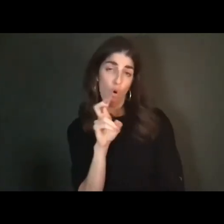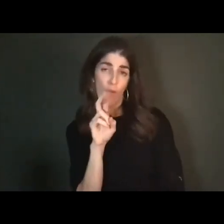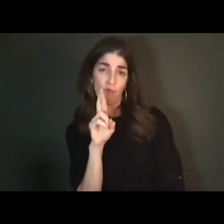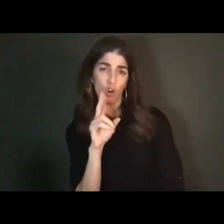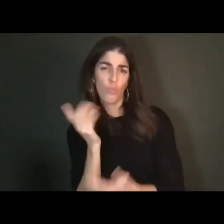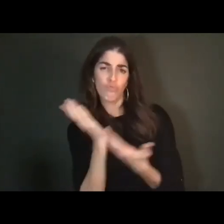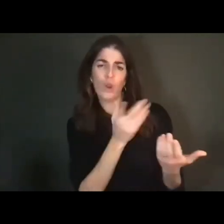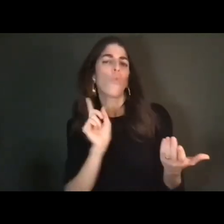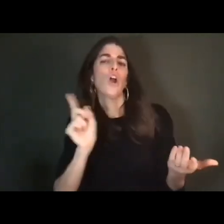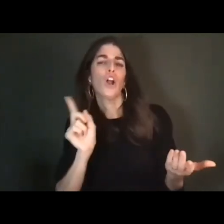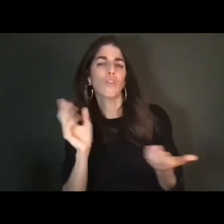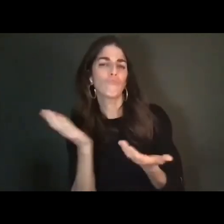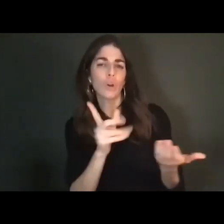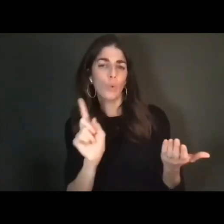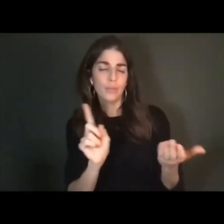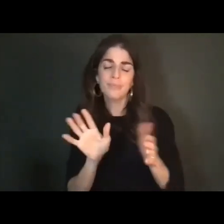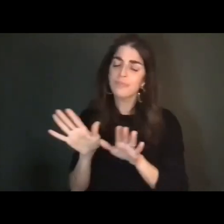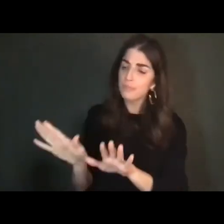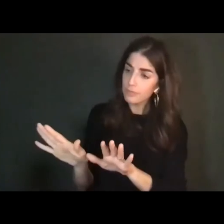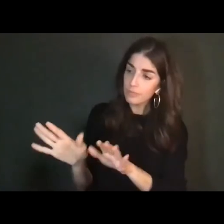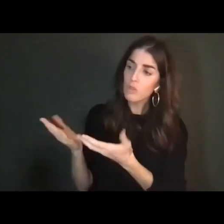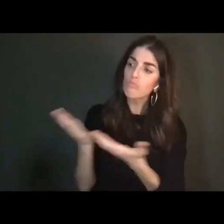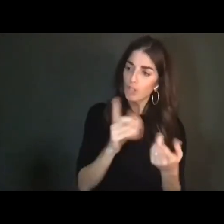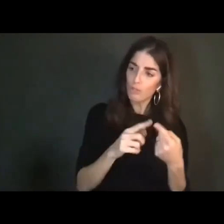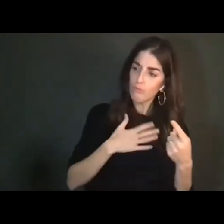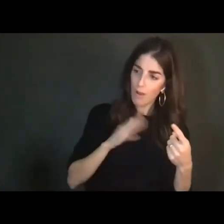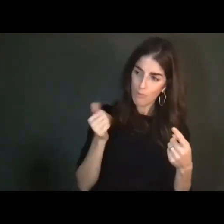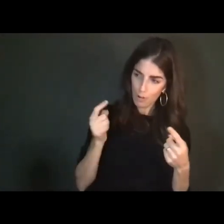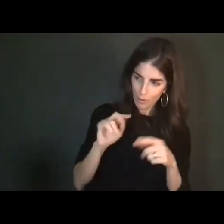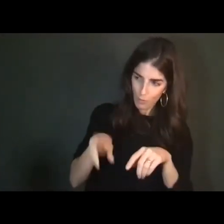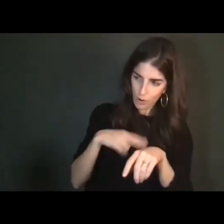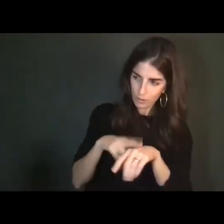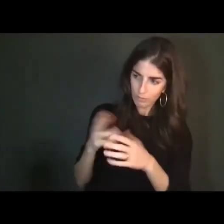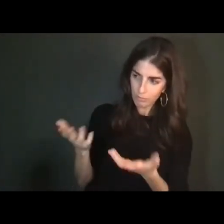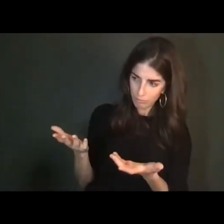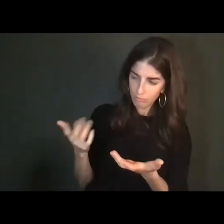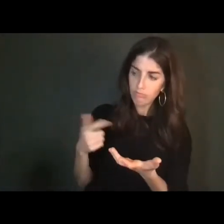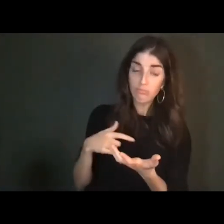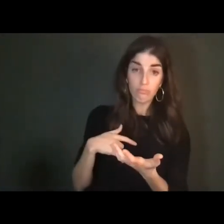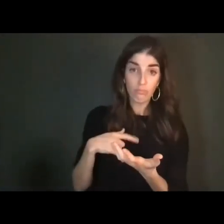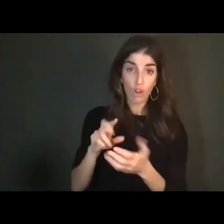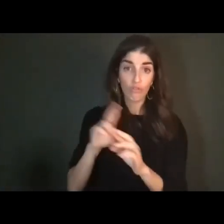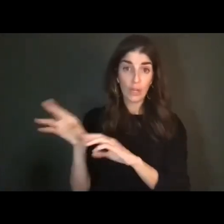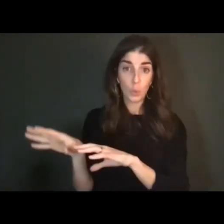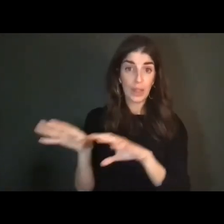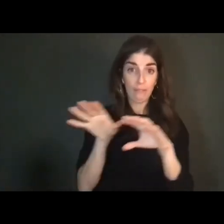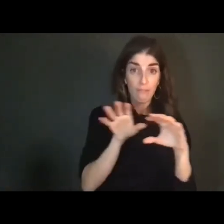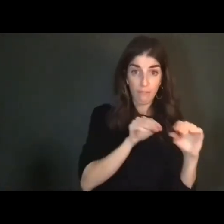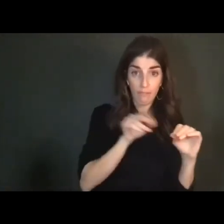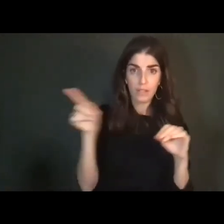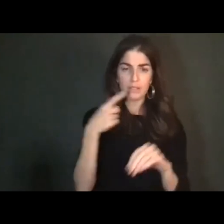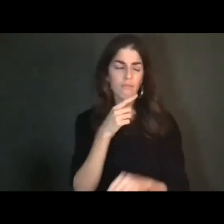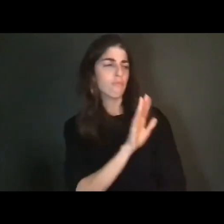And I say, "Papa, to the apartment of course." And I start to leave. And he's like, my dad